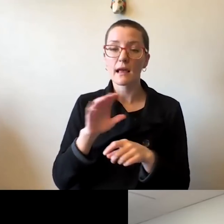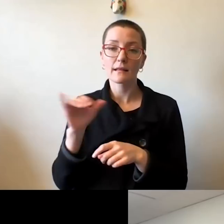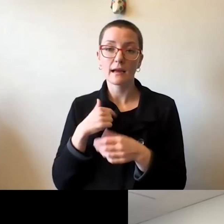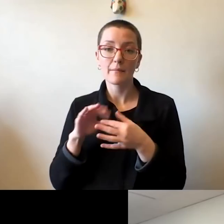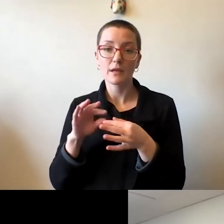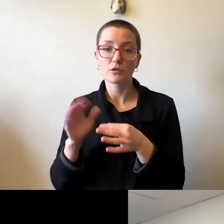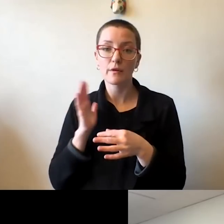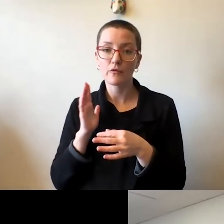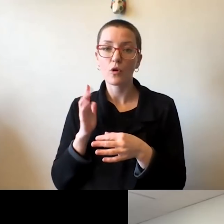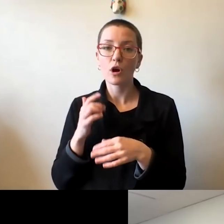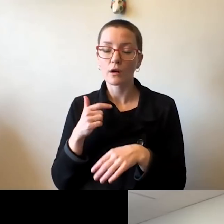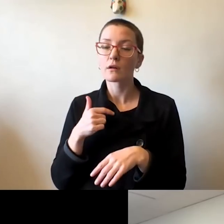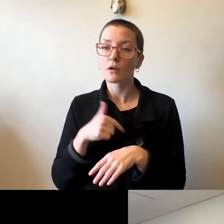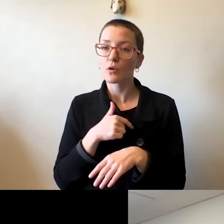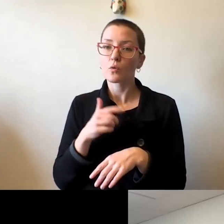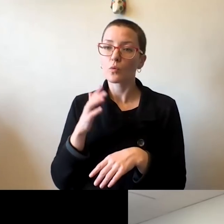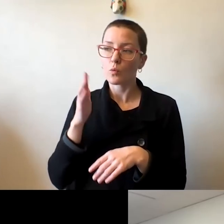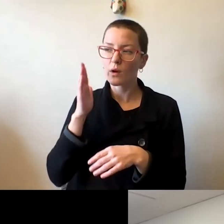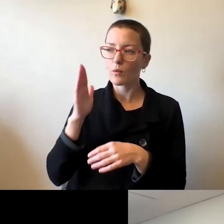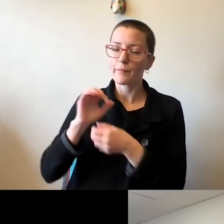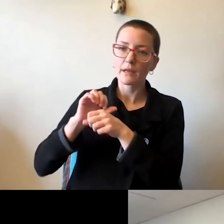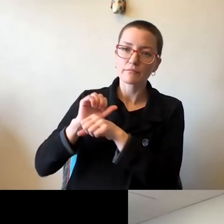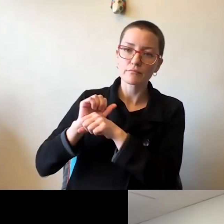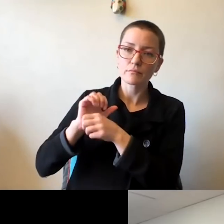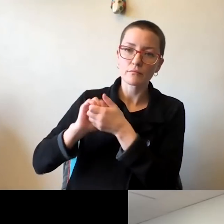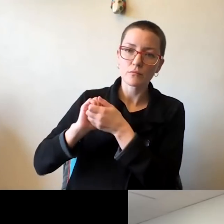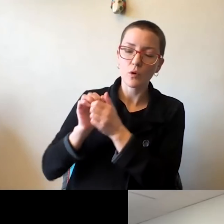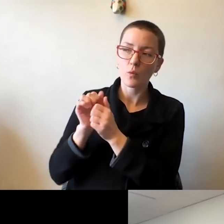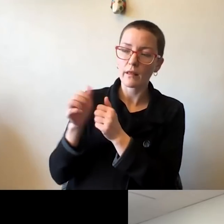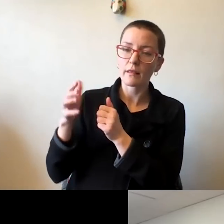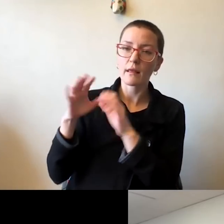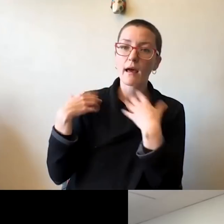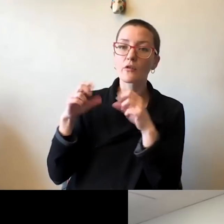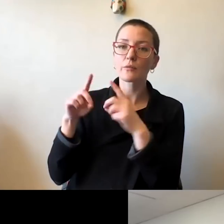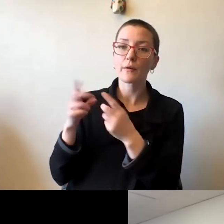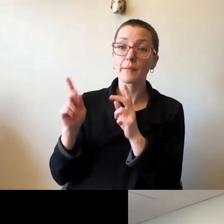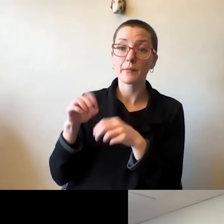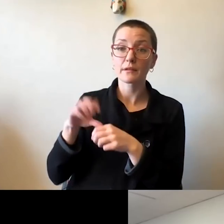in this in the Champaign County to make sure that we have great clarity about when this is going